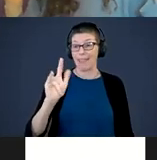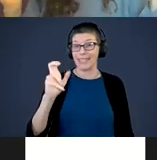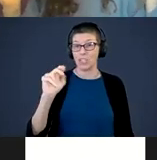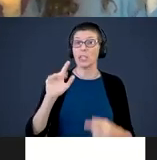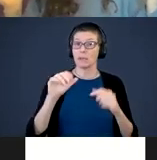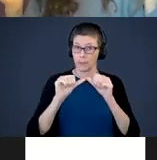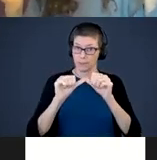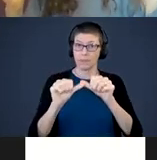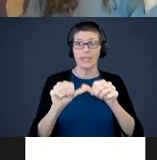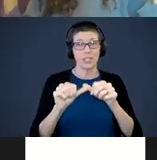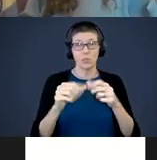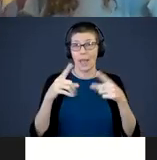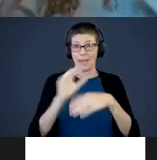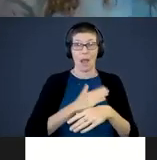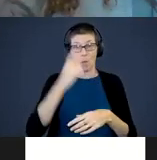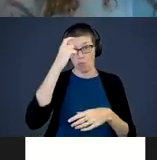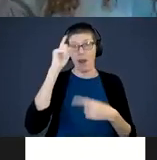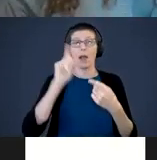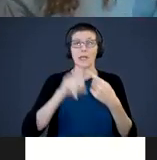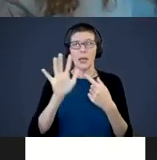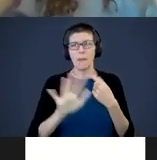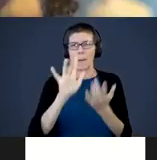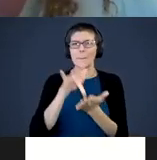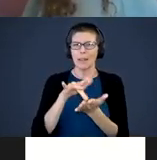middle age. But we still have neuronal development throughout our lives.